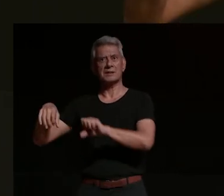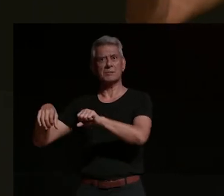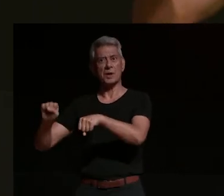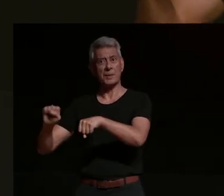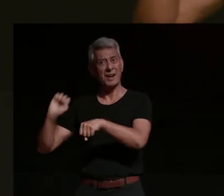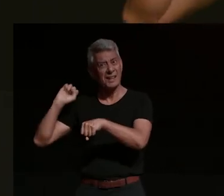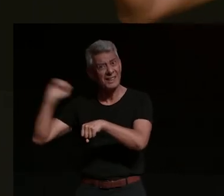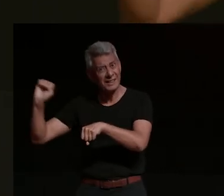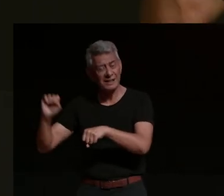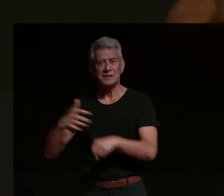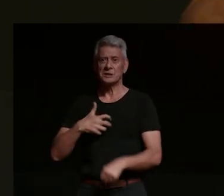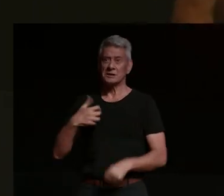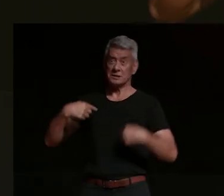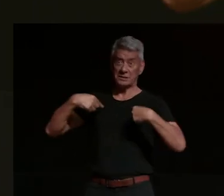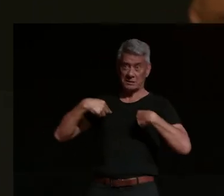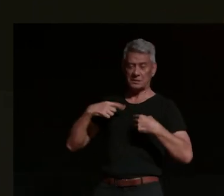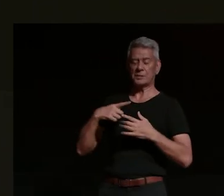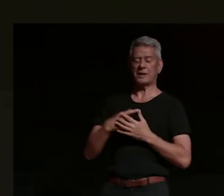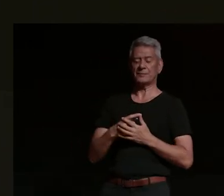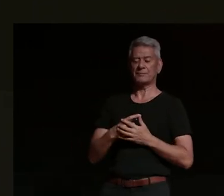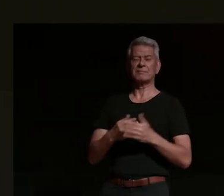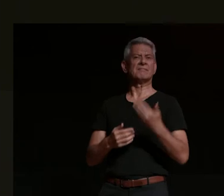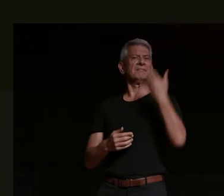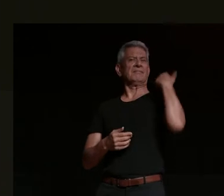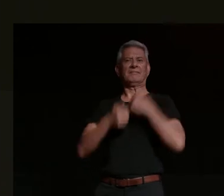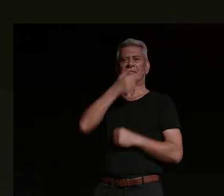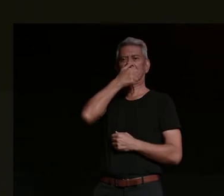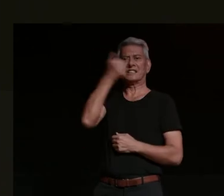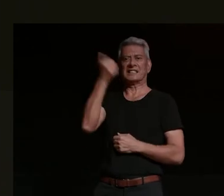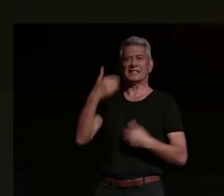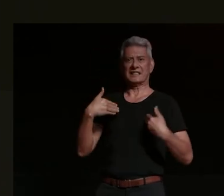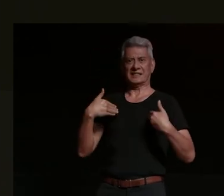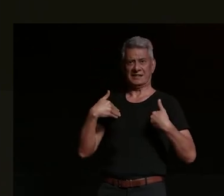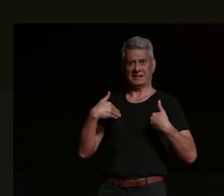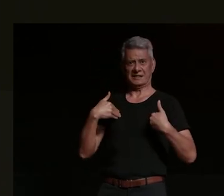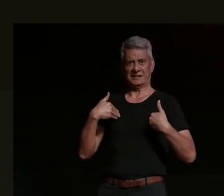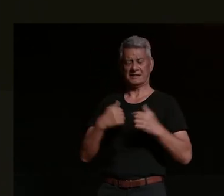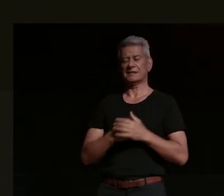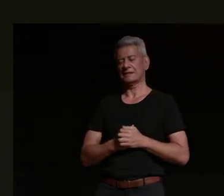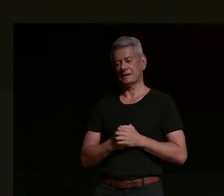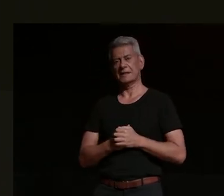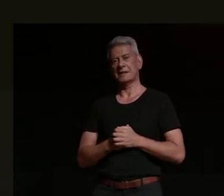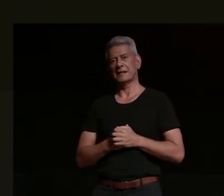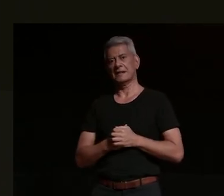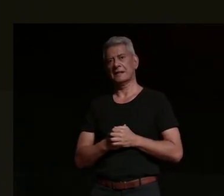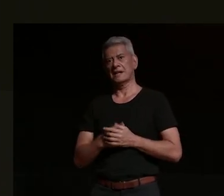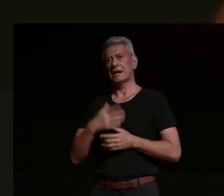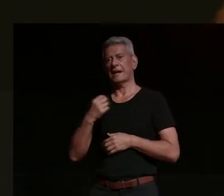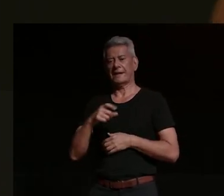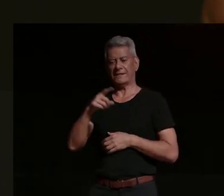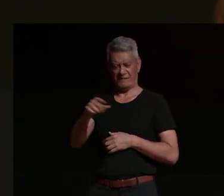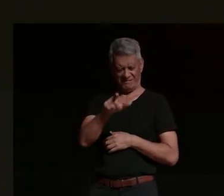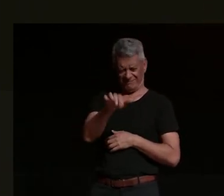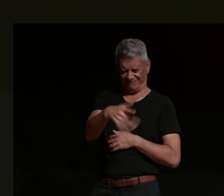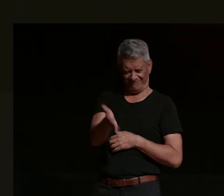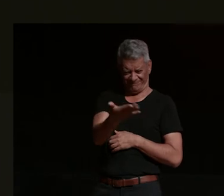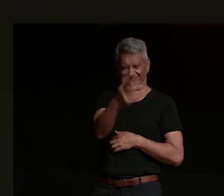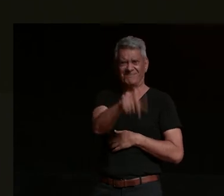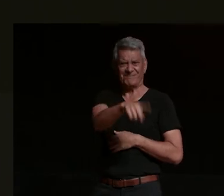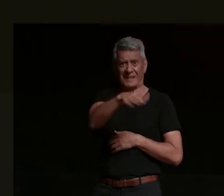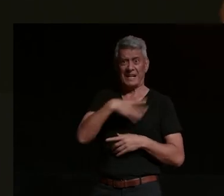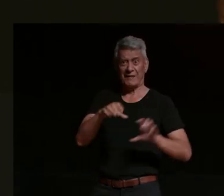thing is because when i was 16 i had a boy who had this motorcycle and he had like it was the 90s